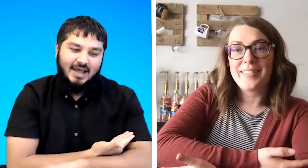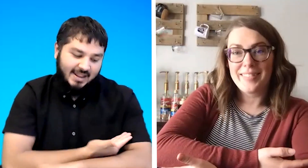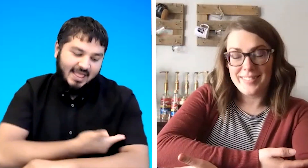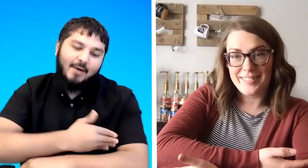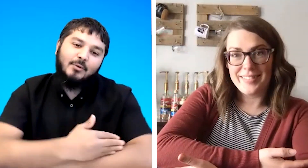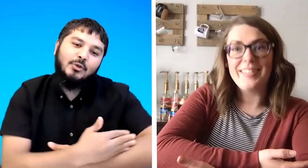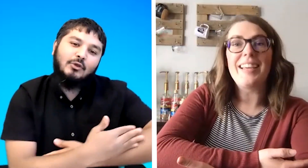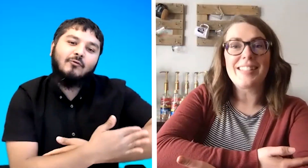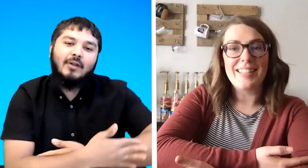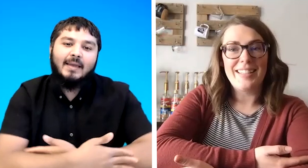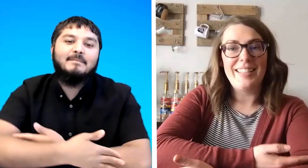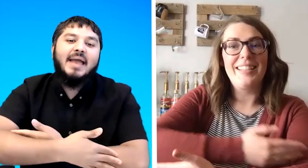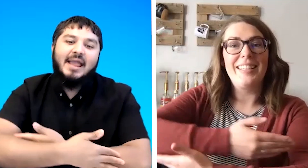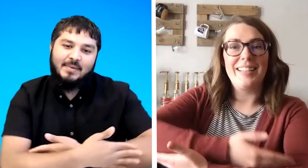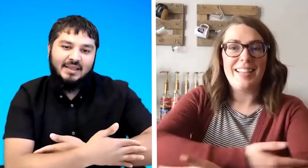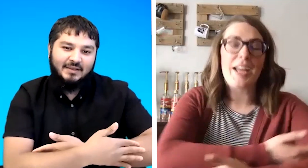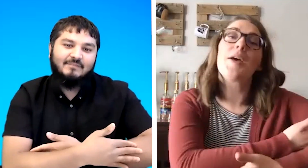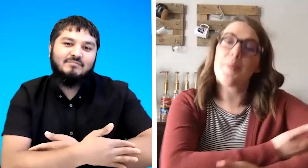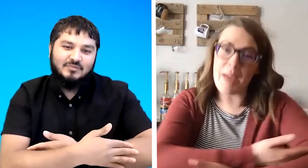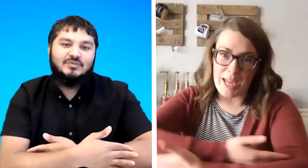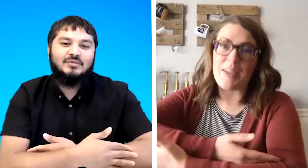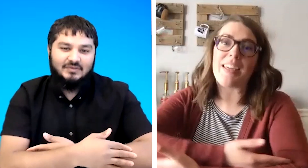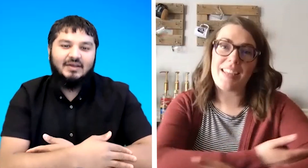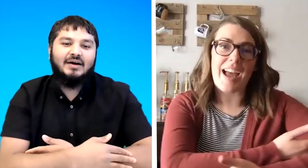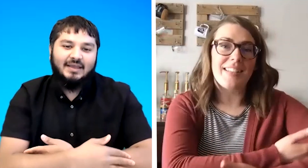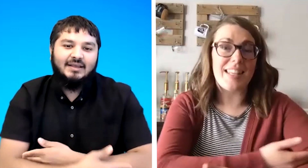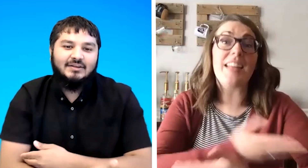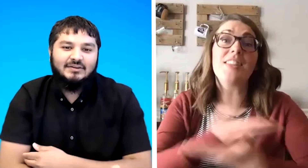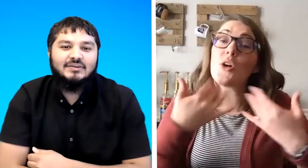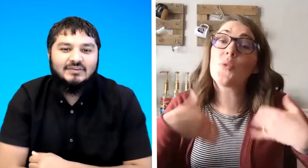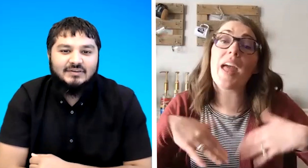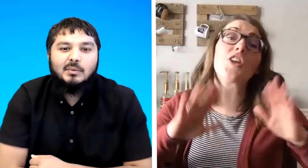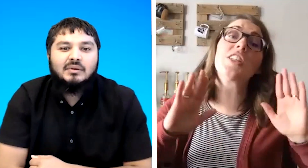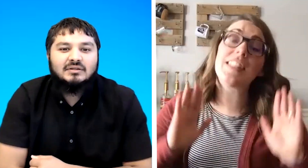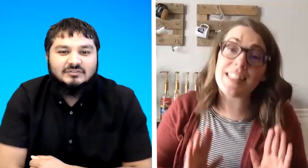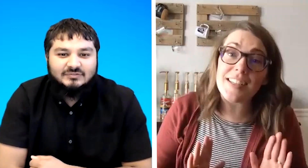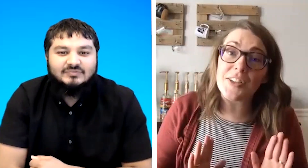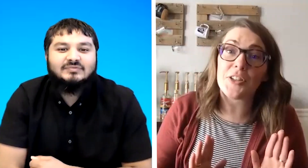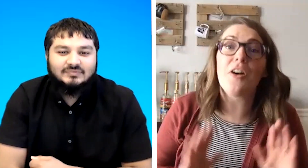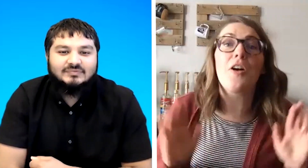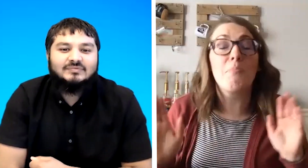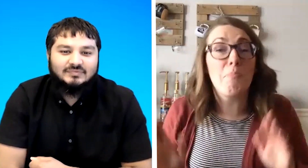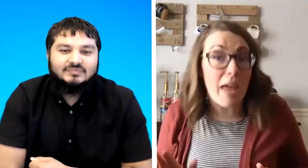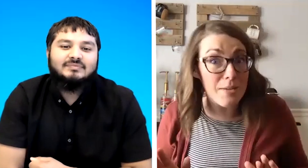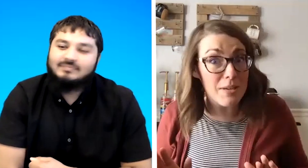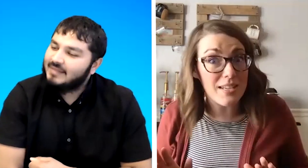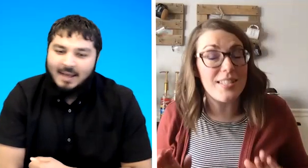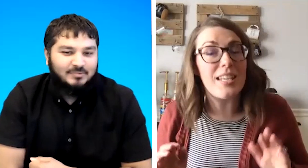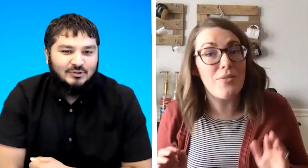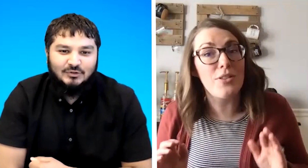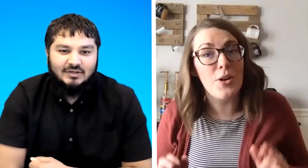and that one we use for like a baby a baby yes and so they are still our babies even though they